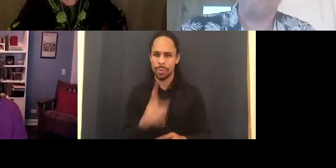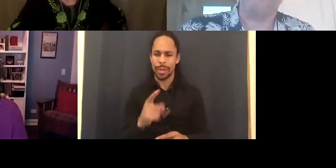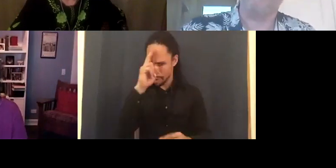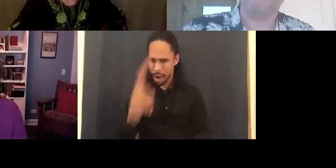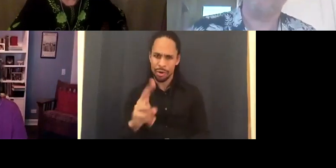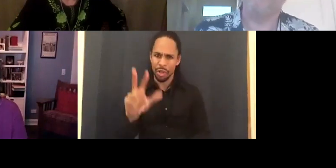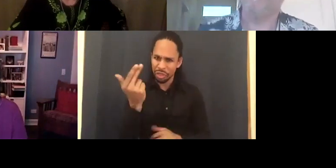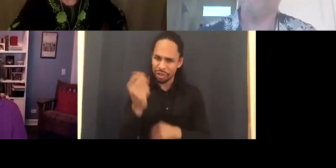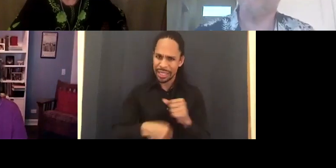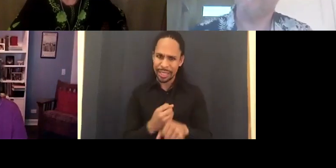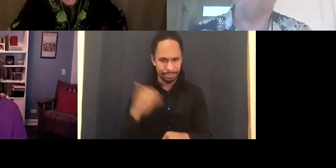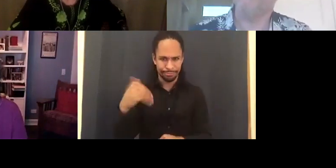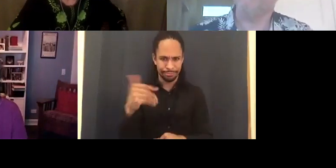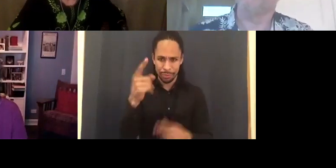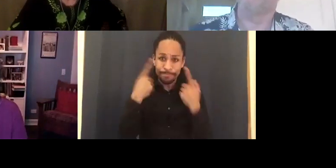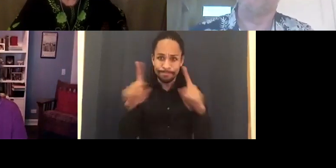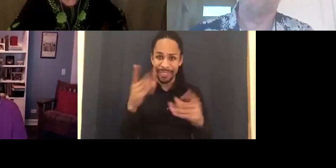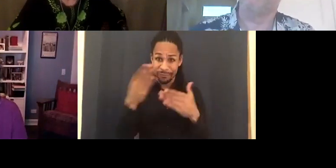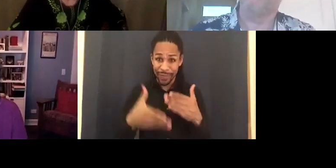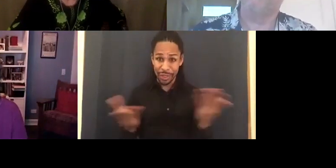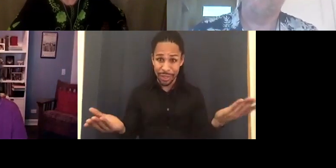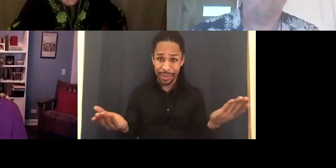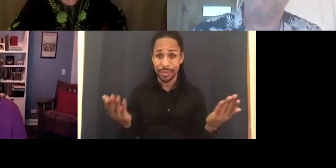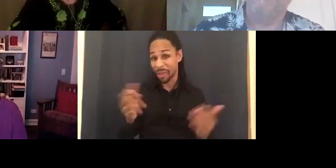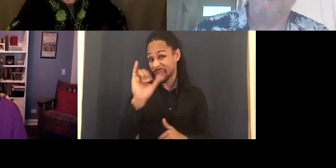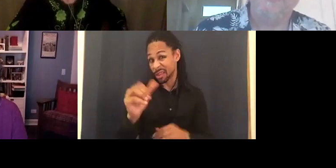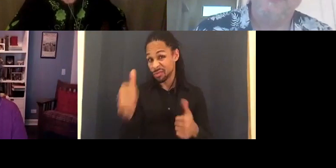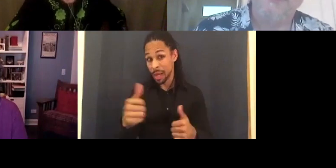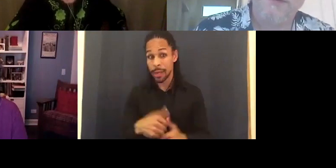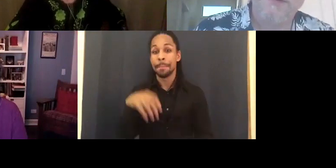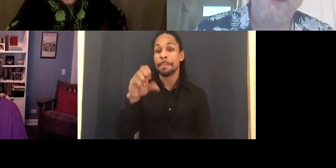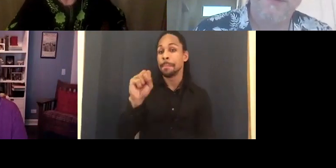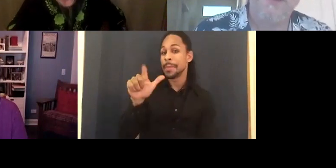enter a process and you don't really know where it's going to take you?